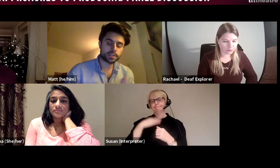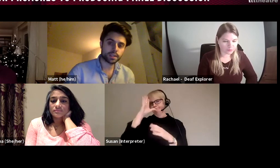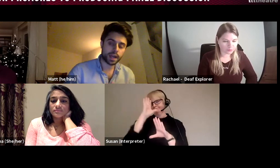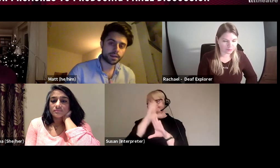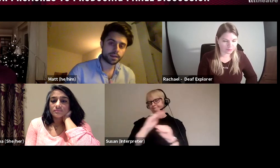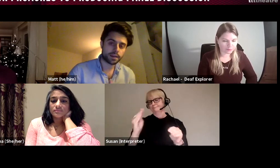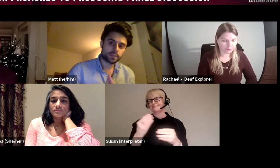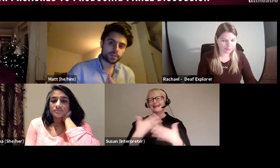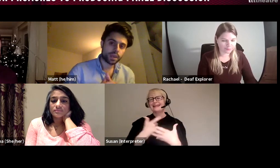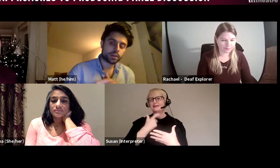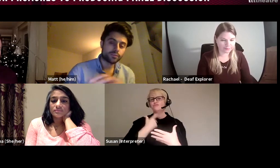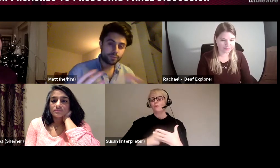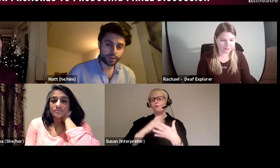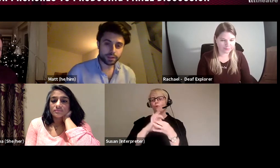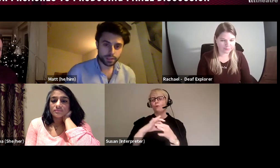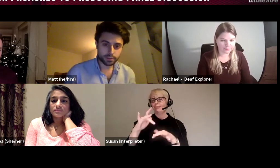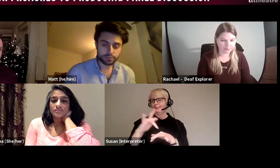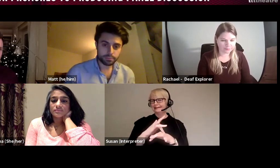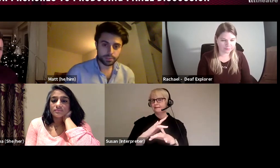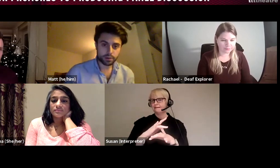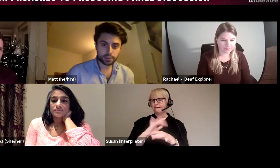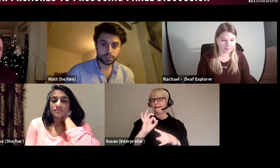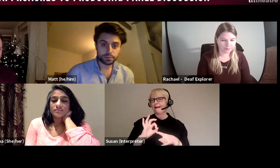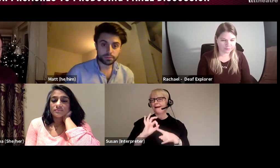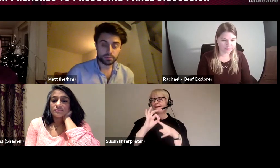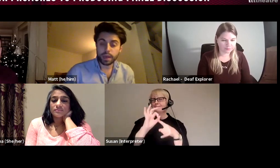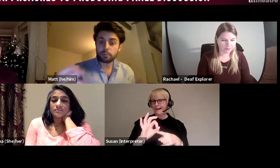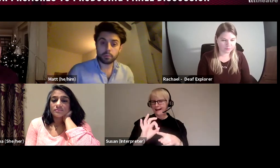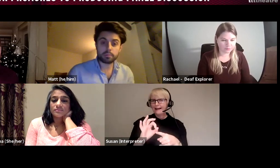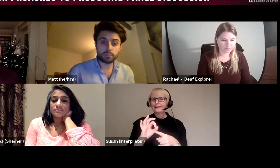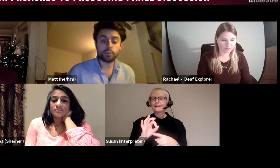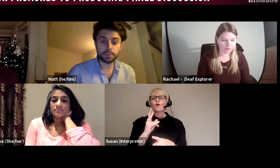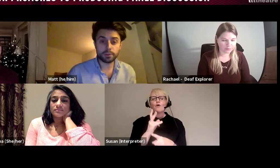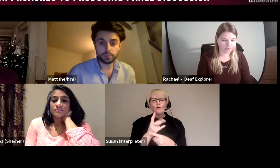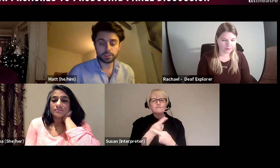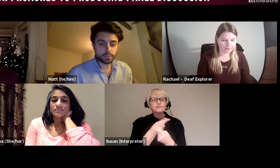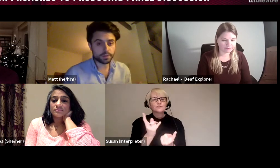is that it can feel in the industry because there are probably more people who want to be involved